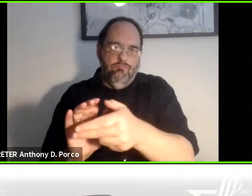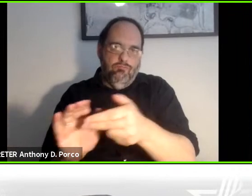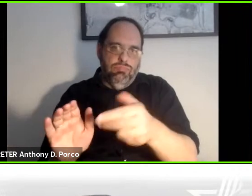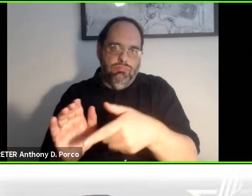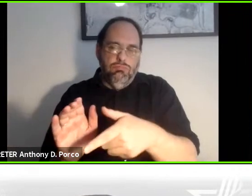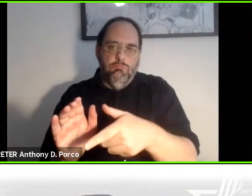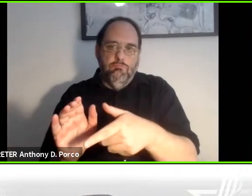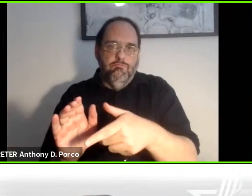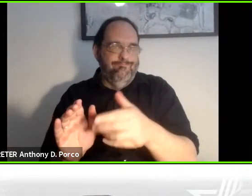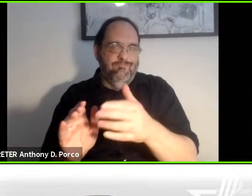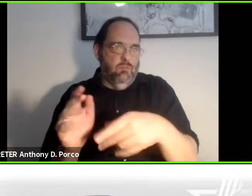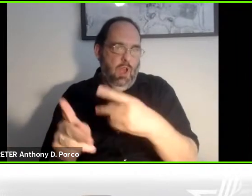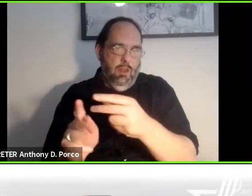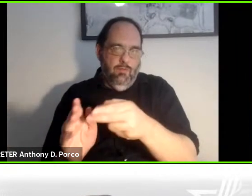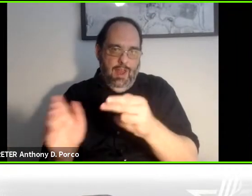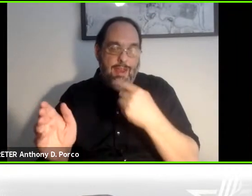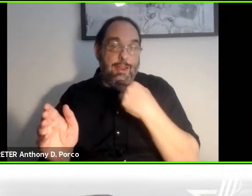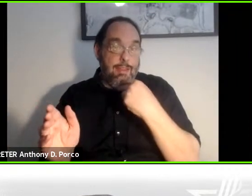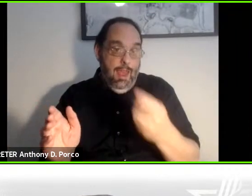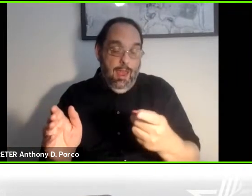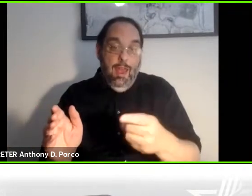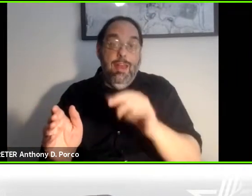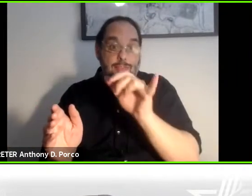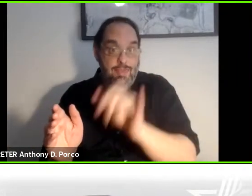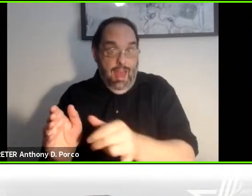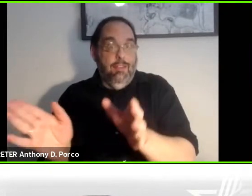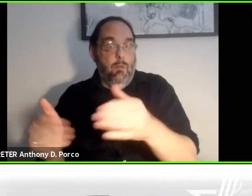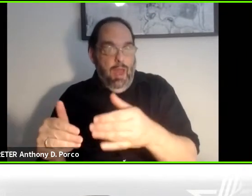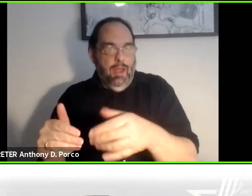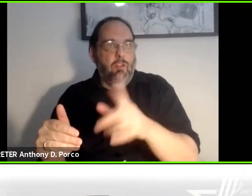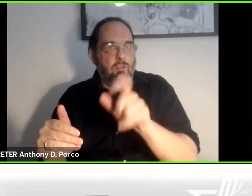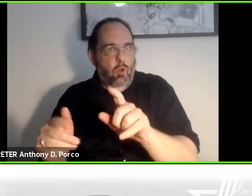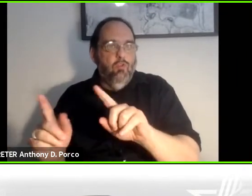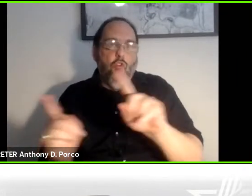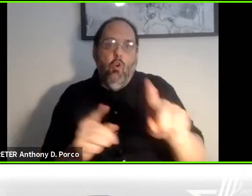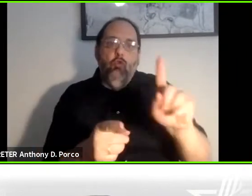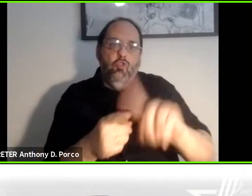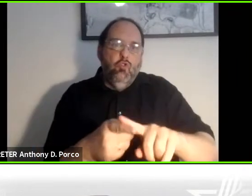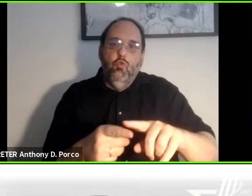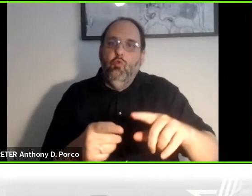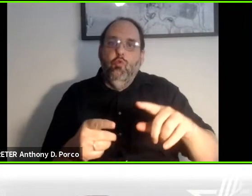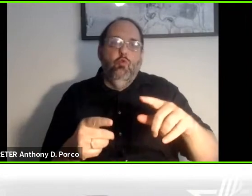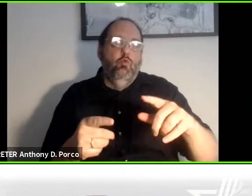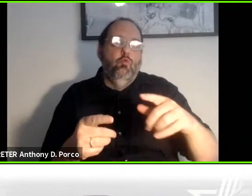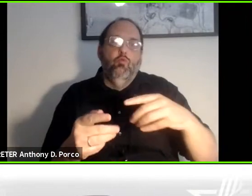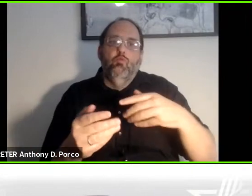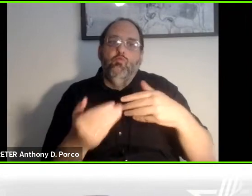of some type to say this is the package that is supposed to go to such and such a place. And the